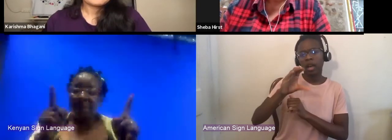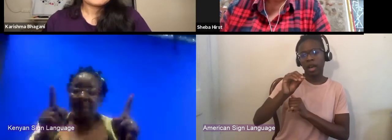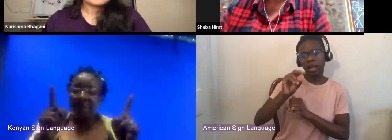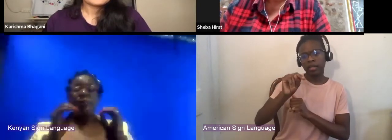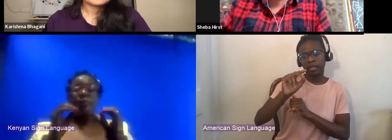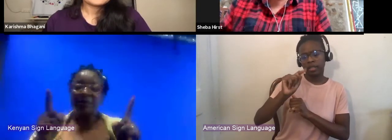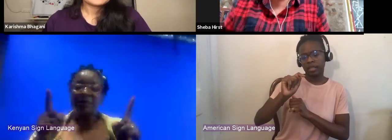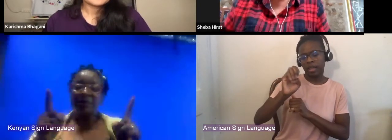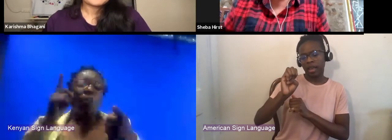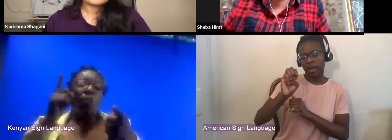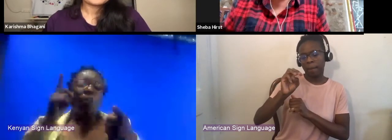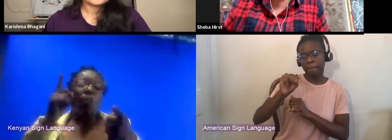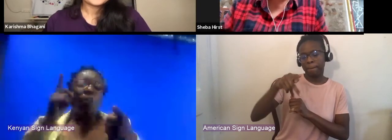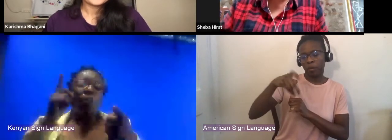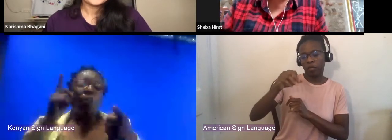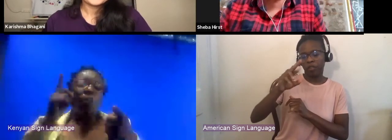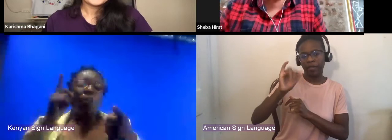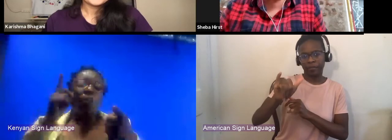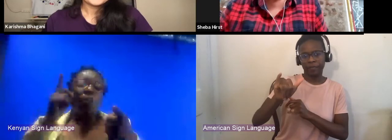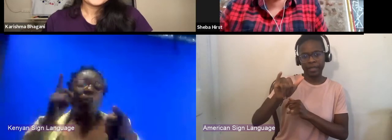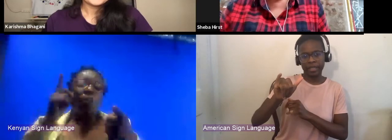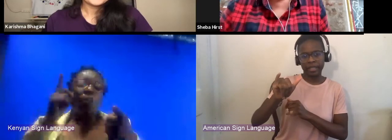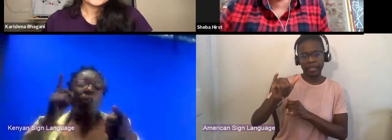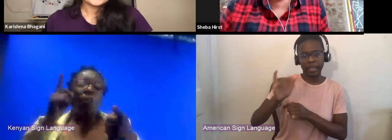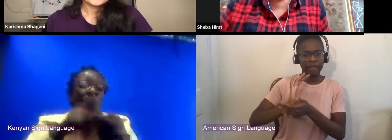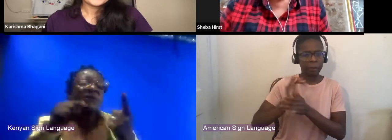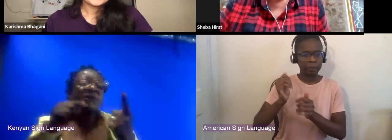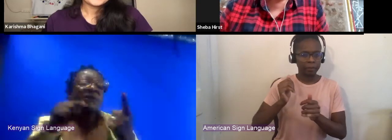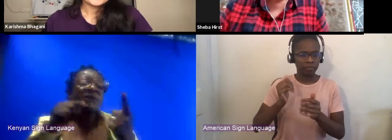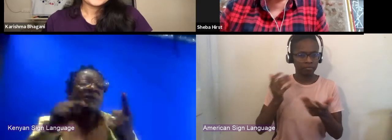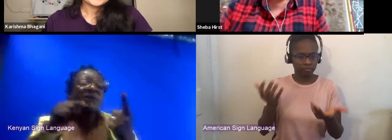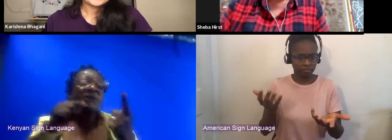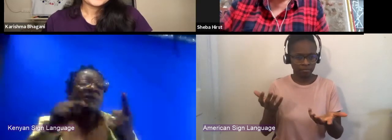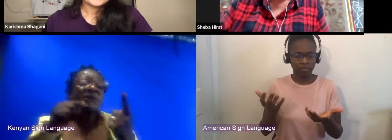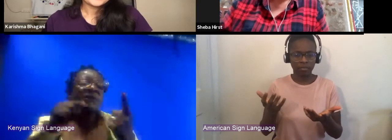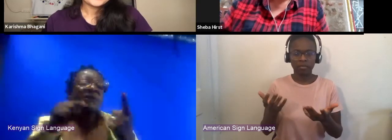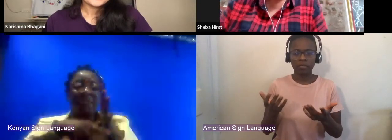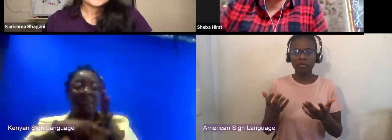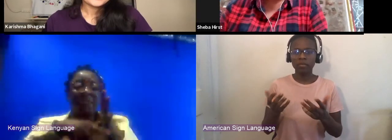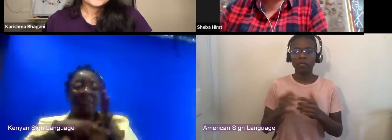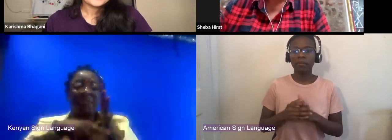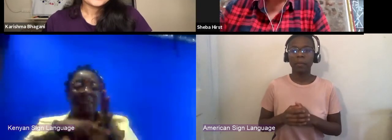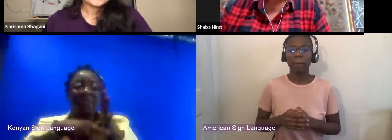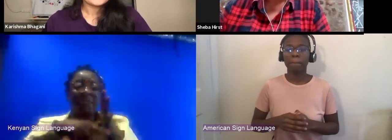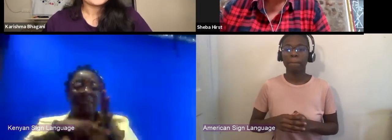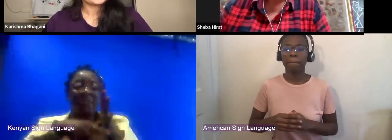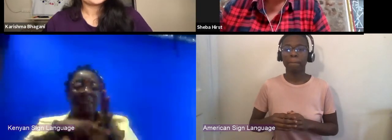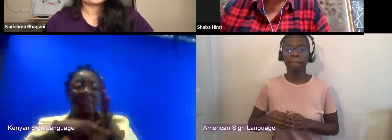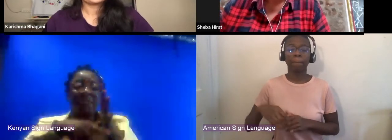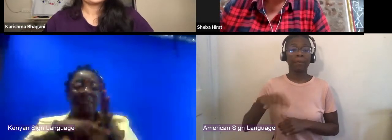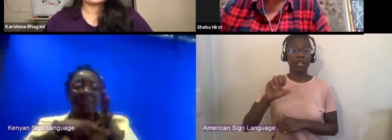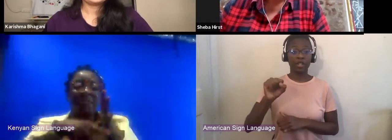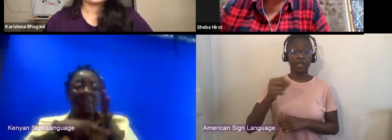I mean,(chuckles) yeah, you're taking me into the territory that I always find myself sort of trapped by where you're